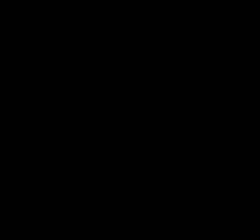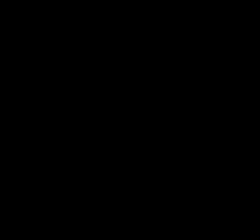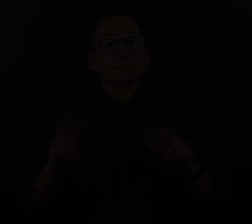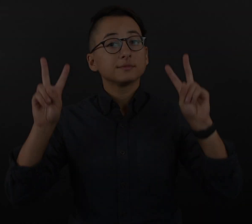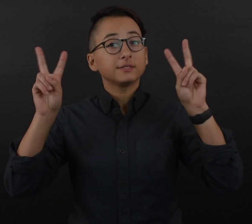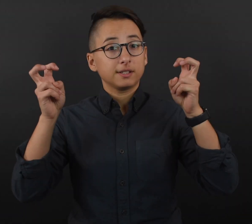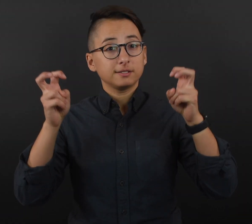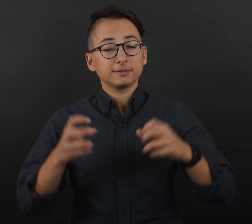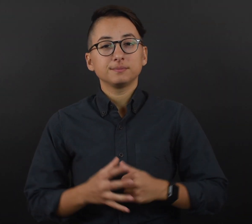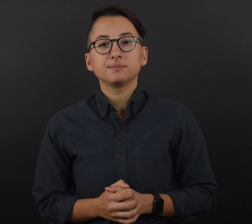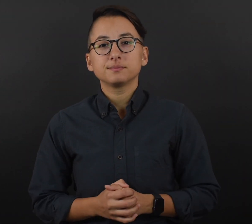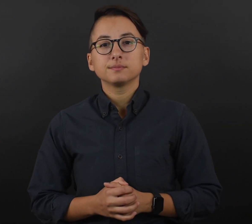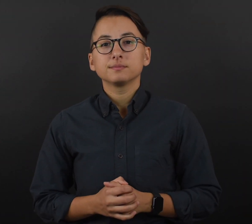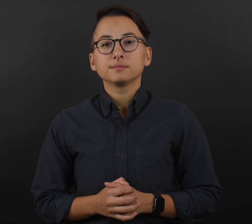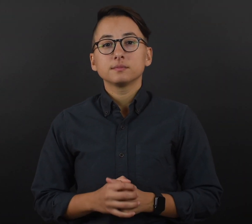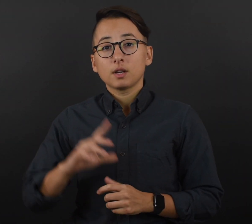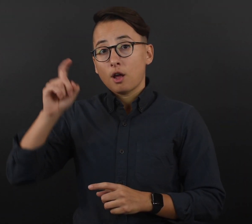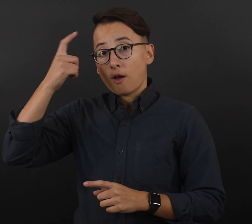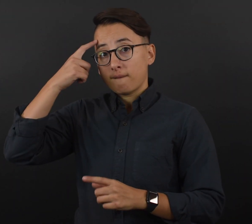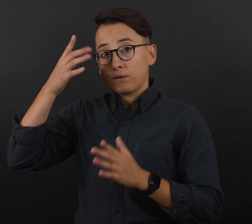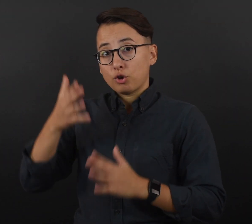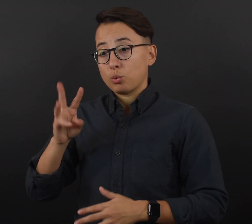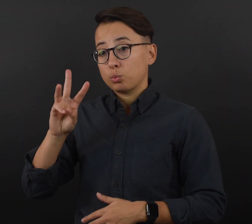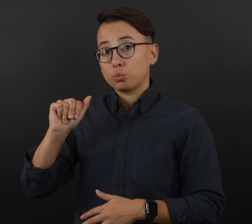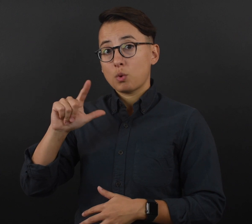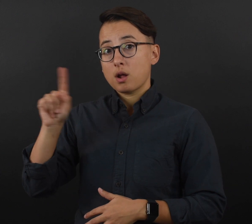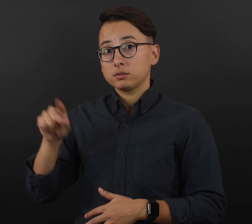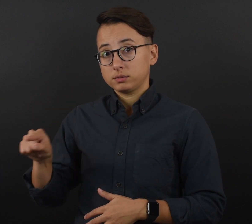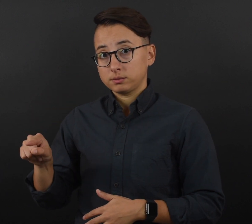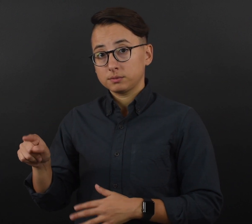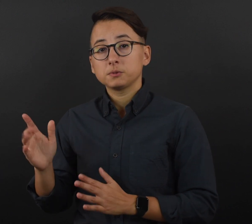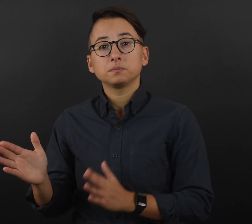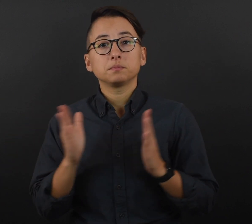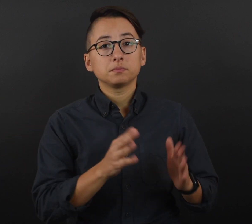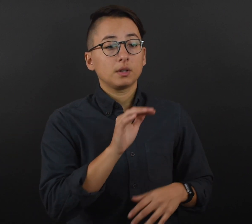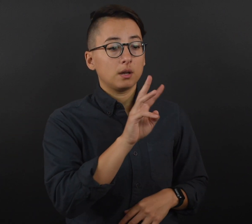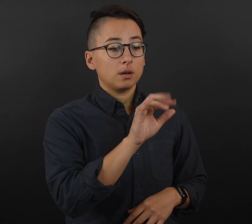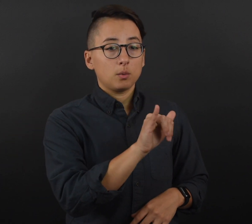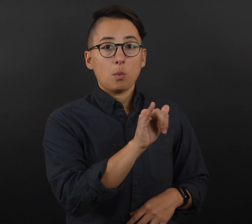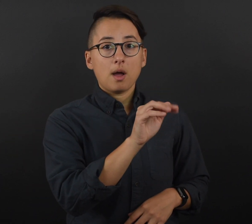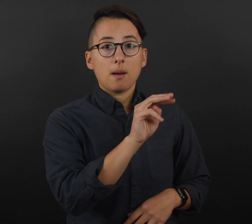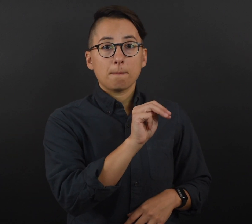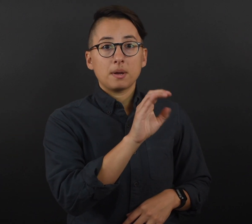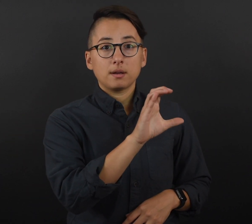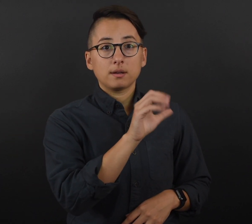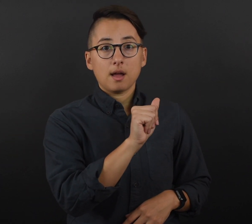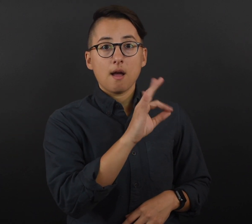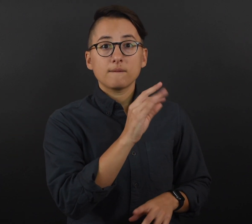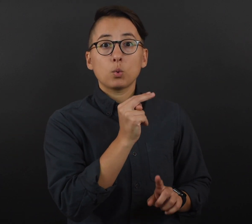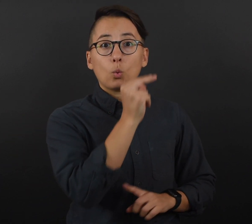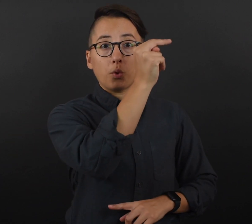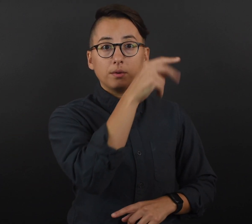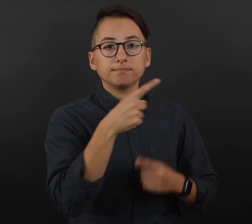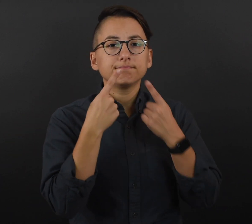Governor Walz, YMCA of the North Announce COVID-19 Vaccine Clinics Across